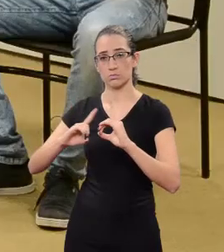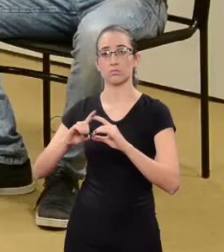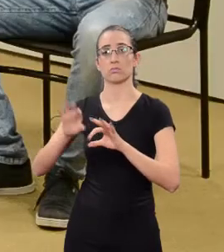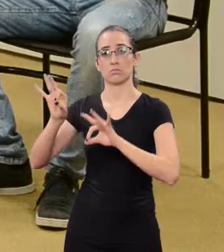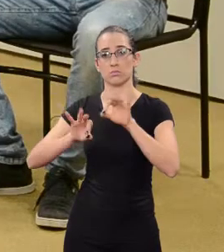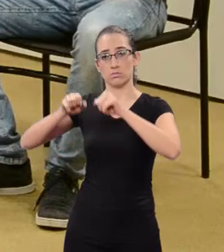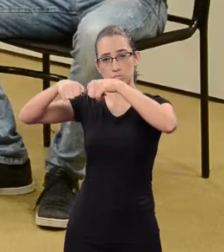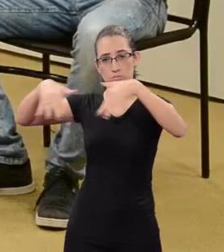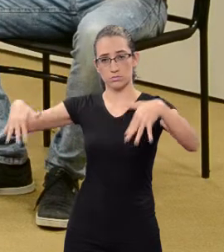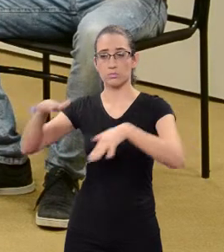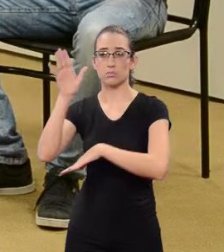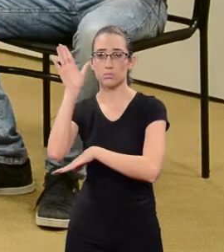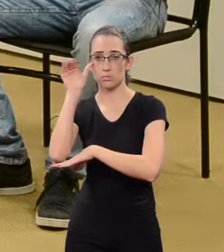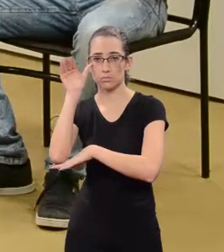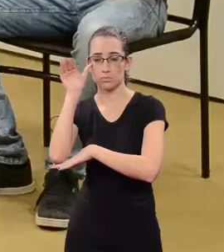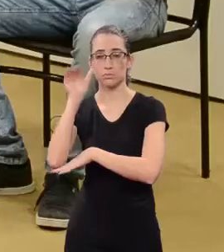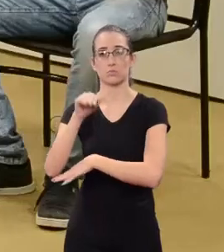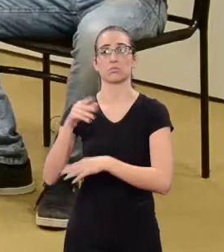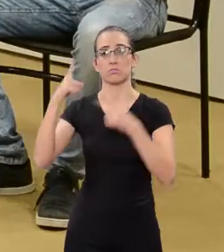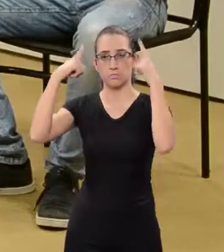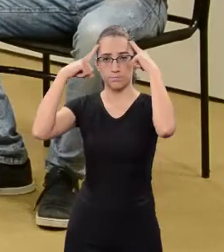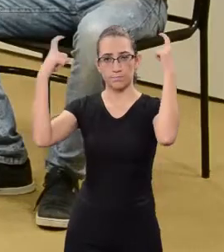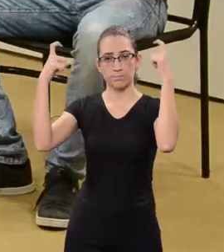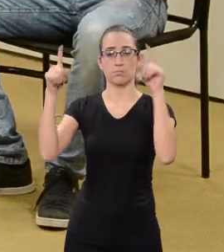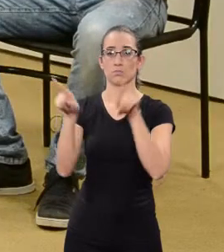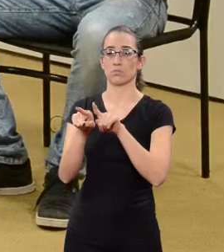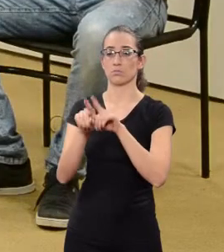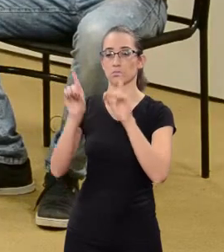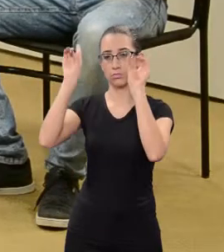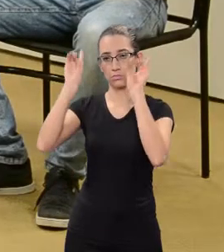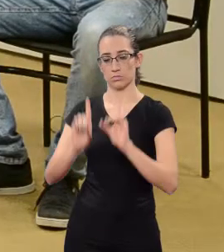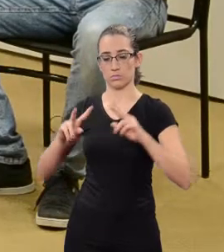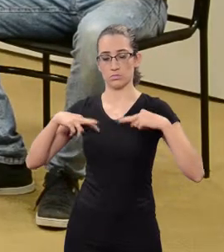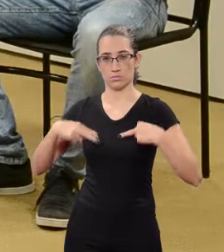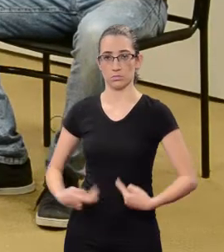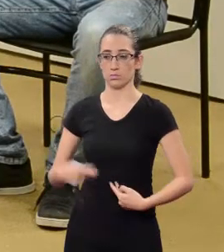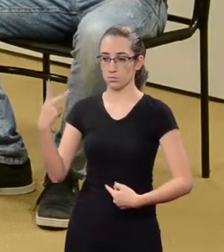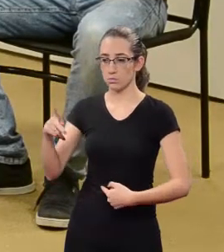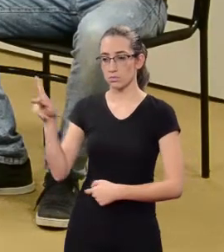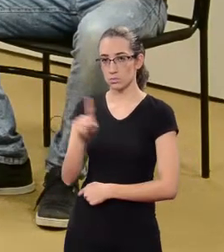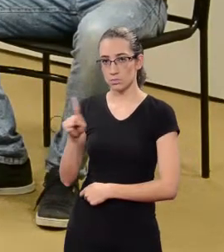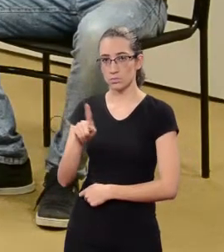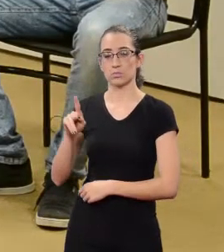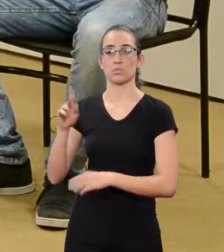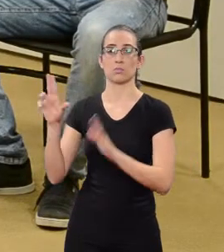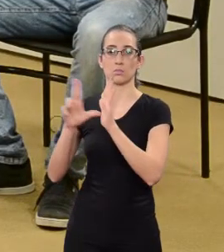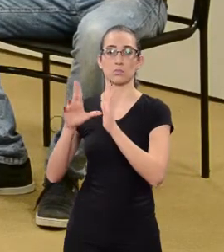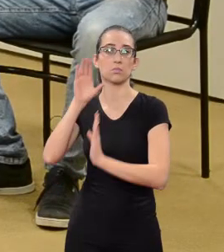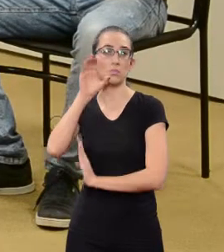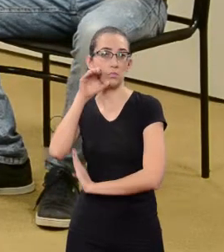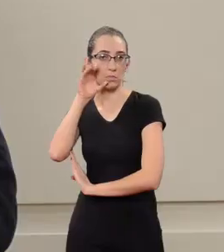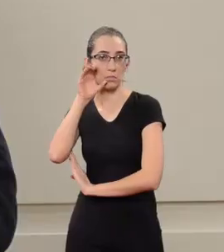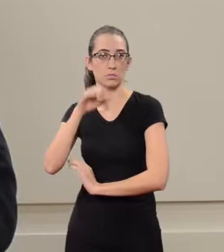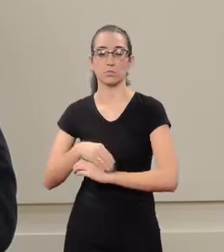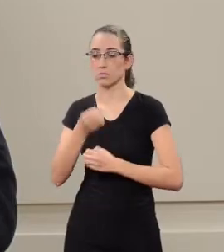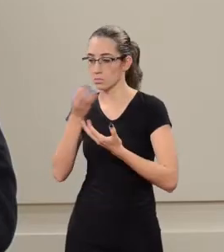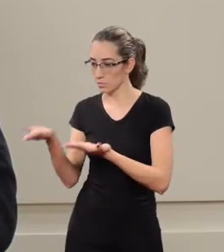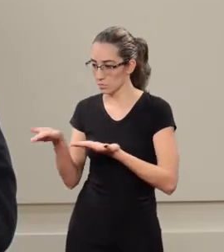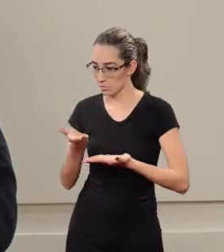Observatory of Violence and Human Rights and is a professor at ULBRA Carazinho Welcome, Professor. Thank you.